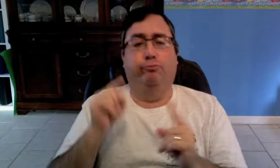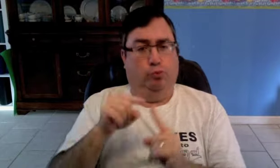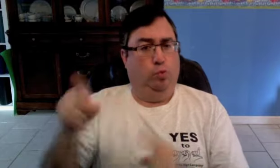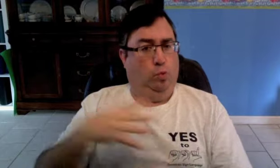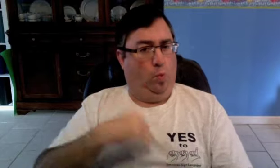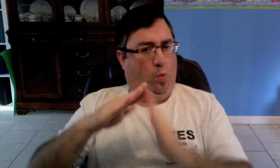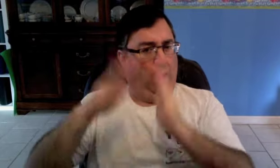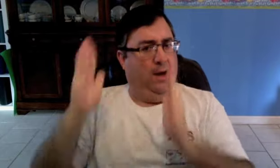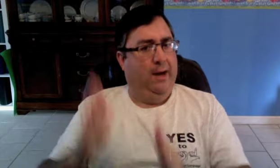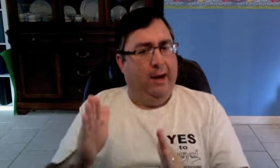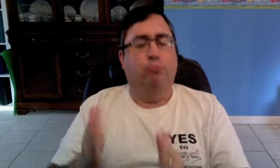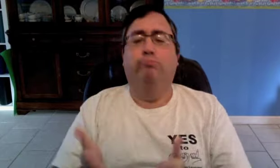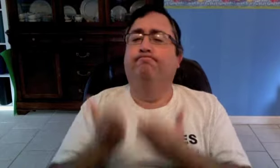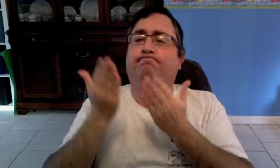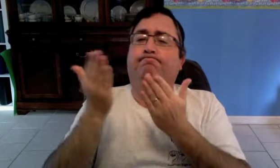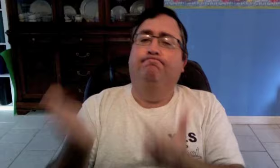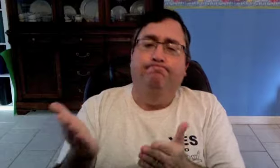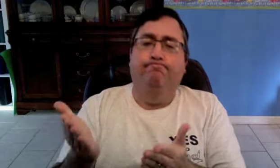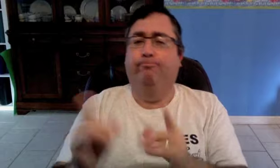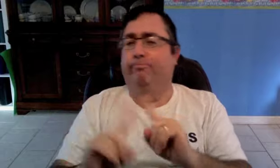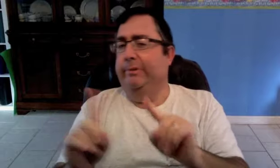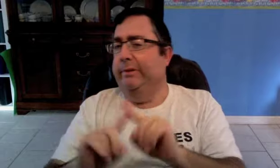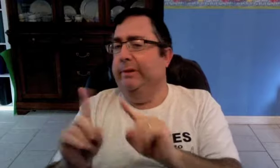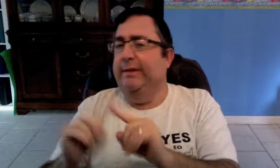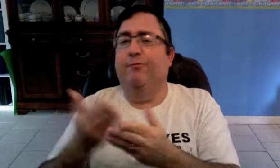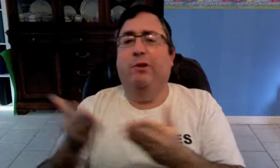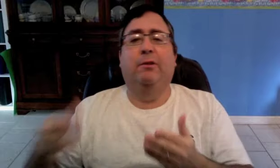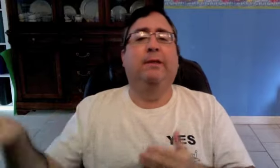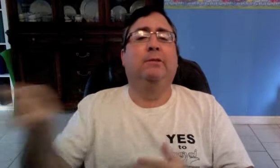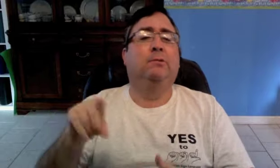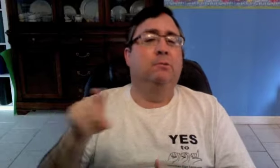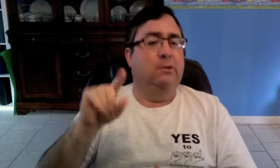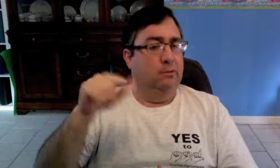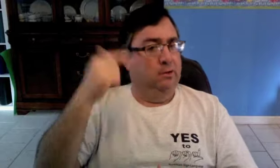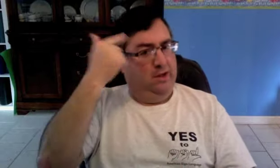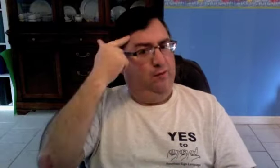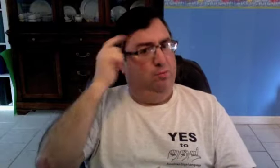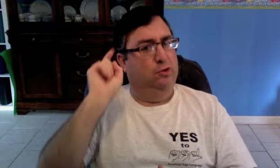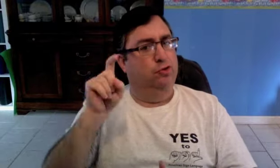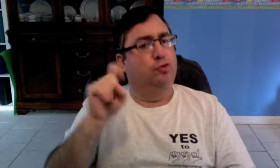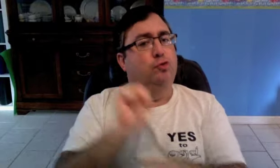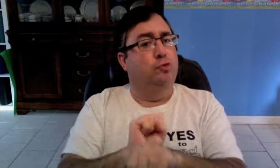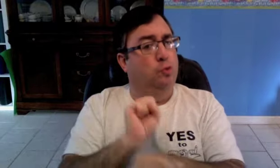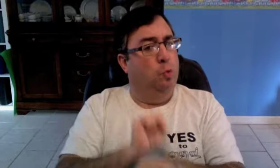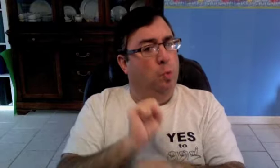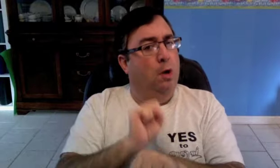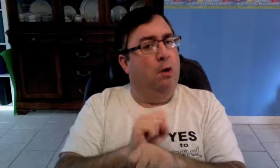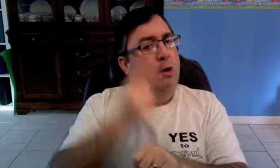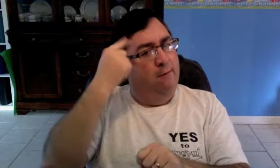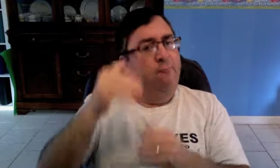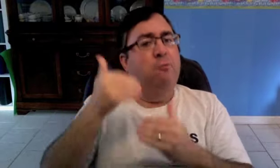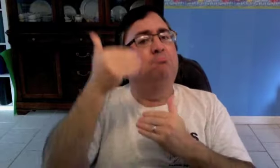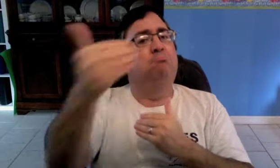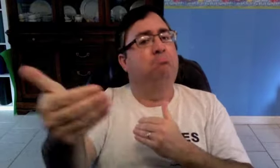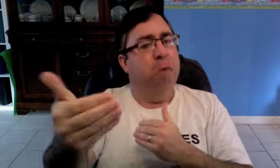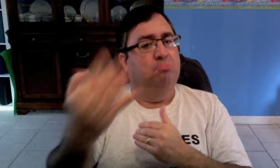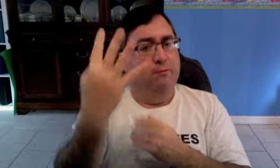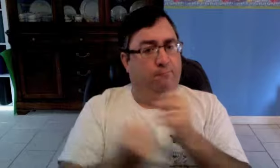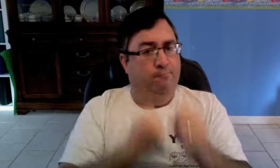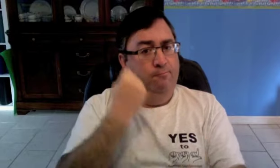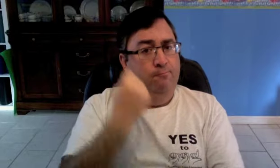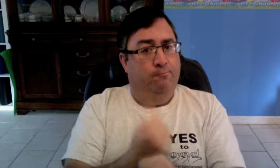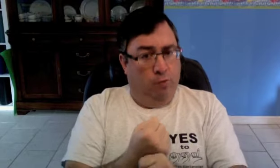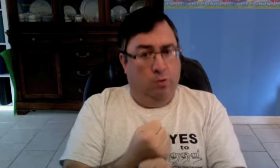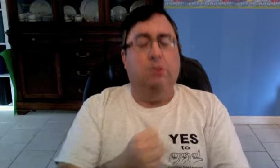to the White House suggesting things that the government should work on for the next four years.